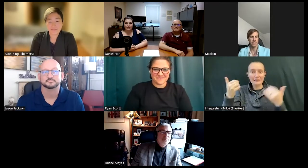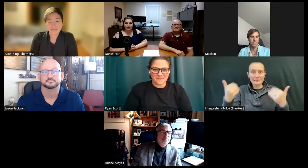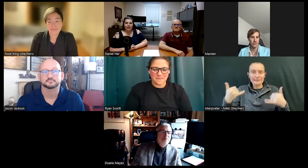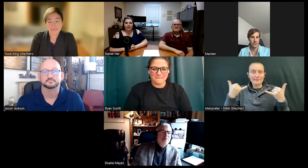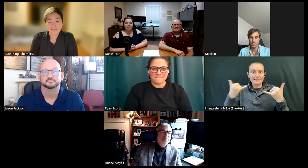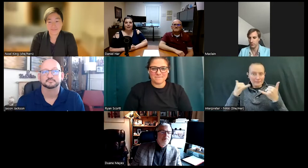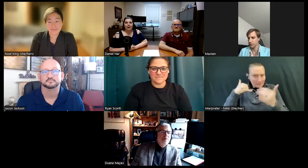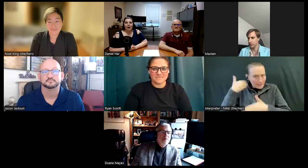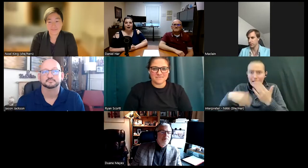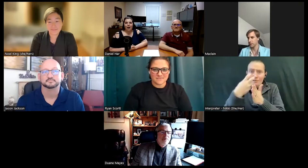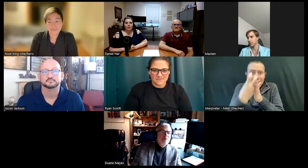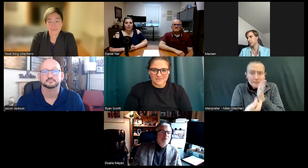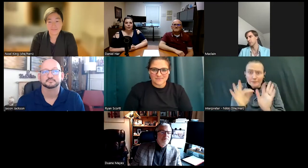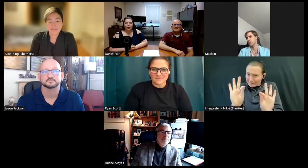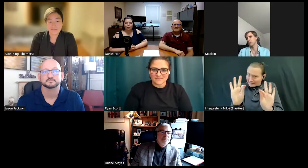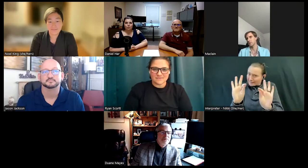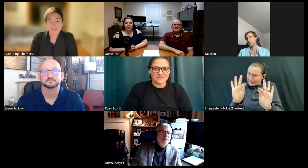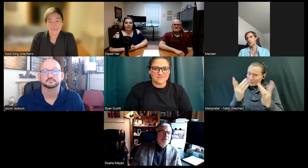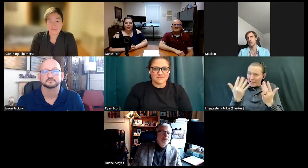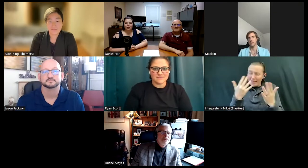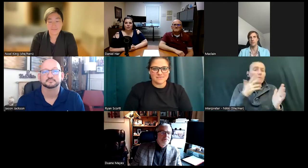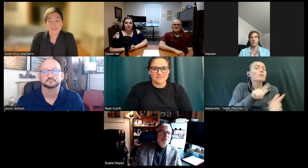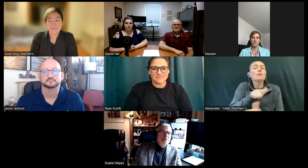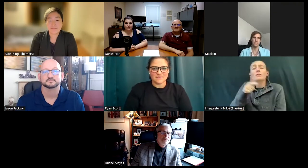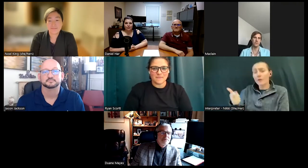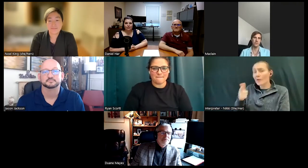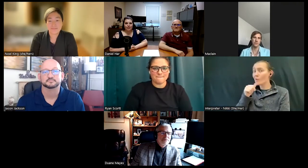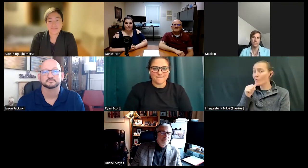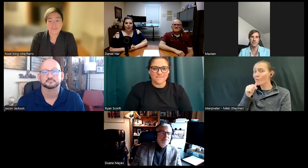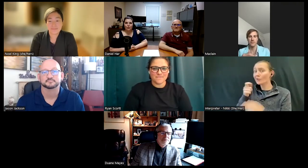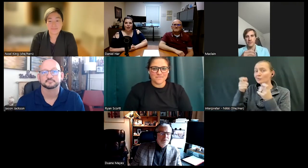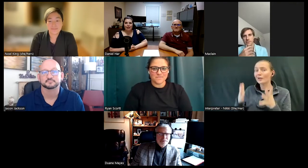of things I'm gonna turn it over briefly to the Director of DVR Duane